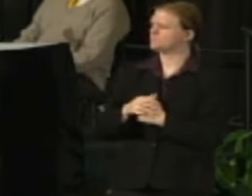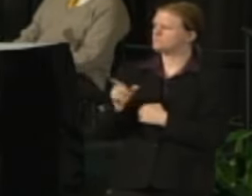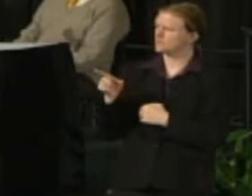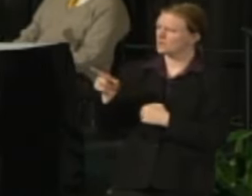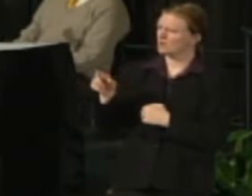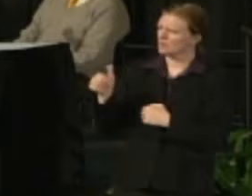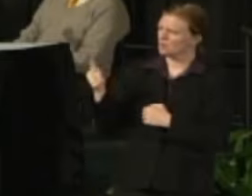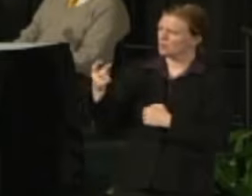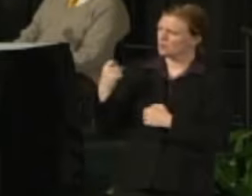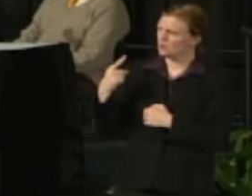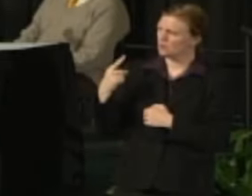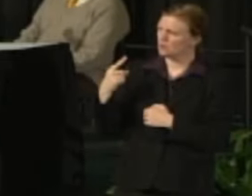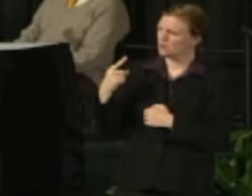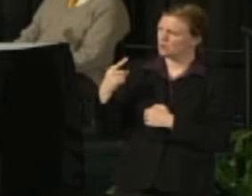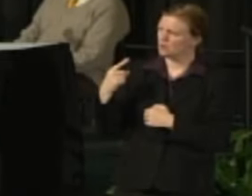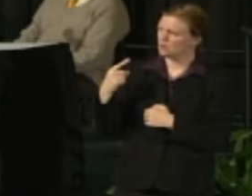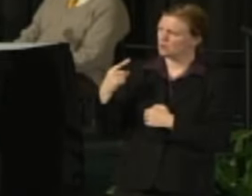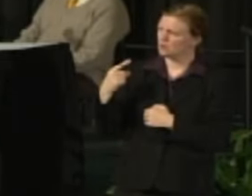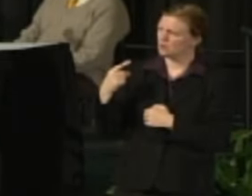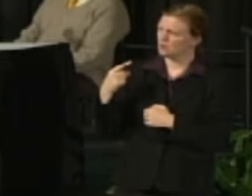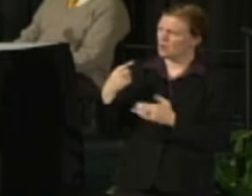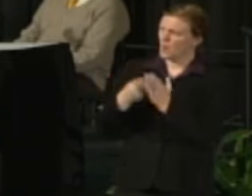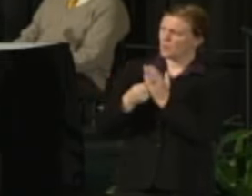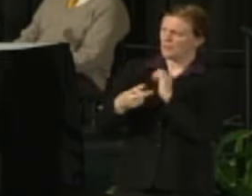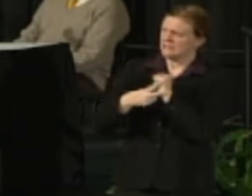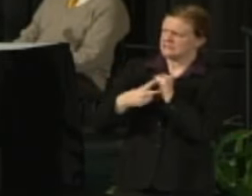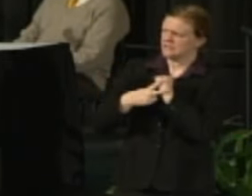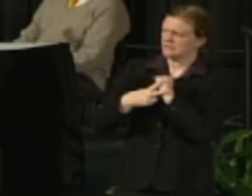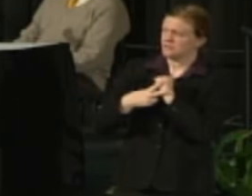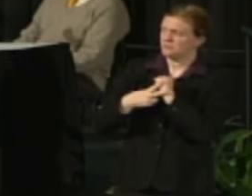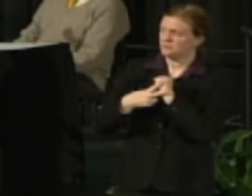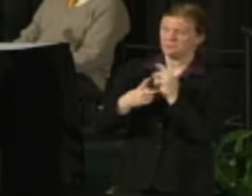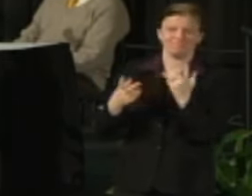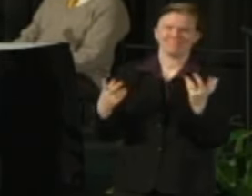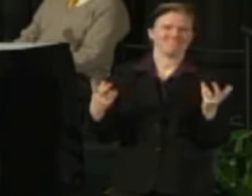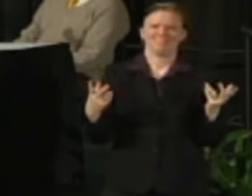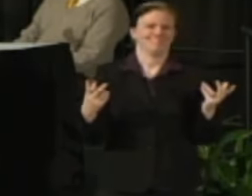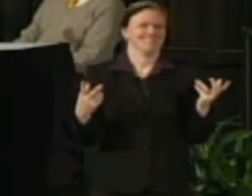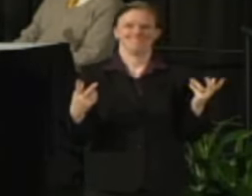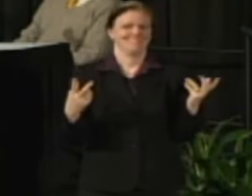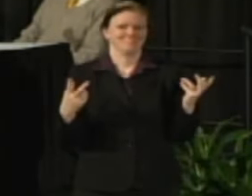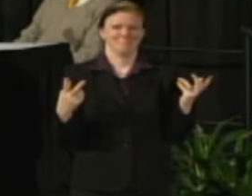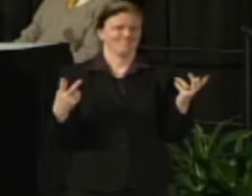which is quantifying the potential savings. I have not seen anything yet that has attempted to do that.